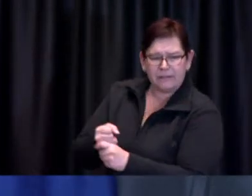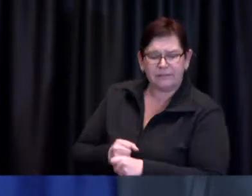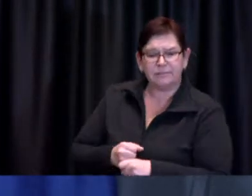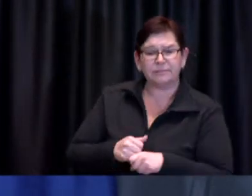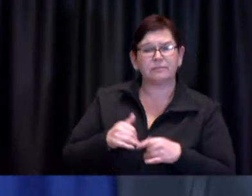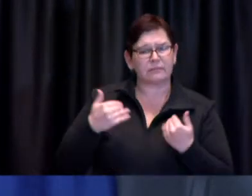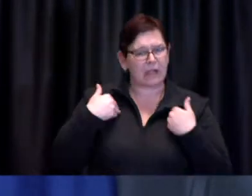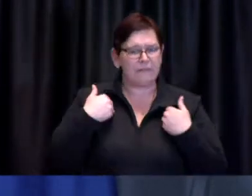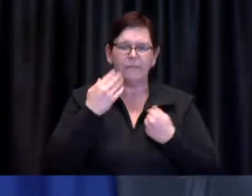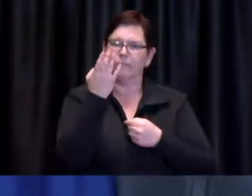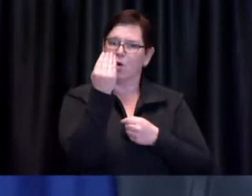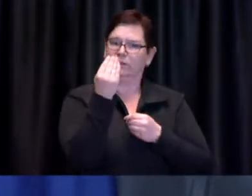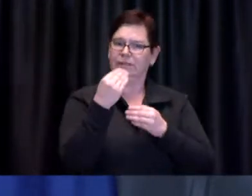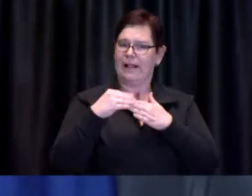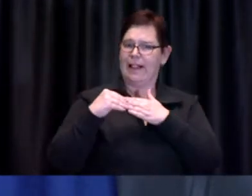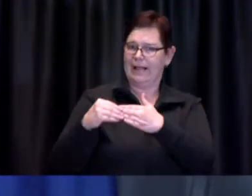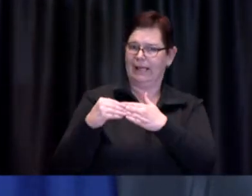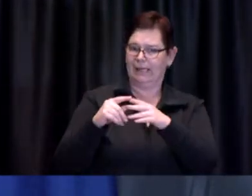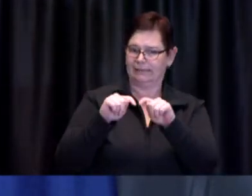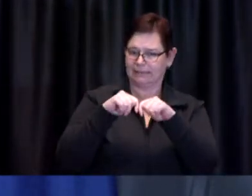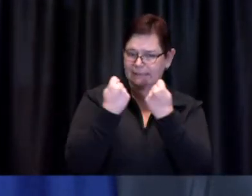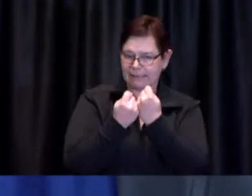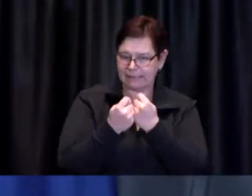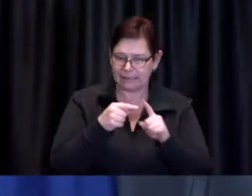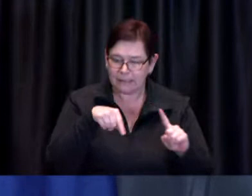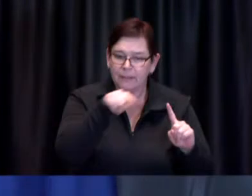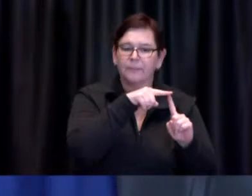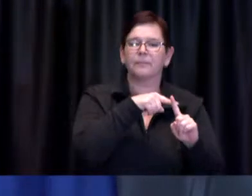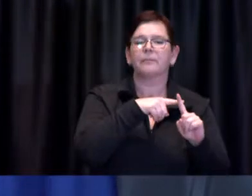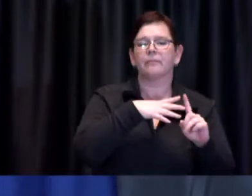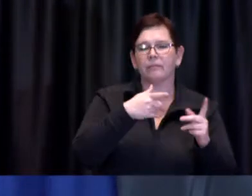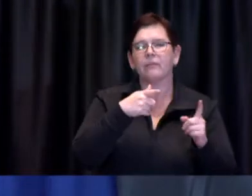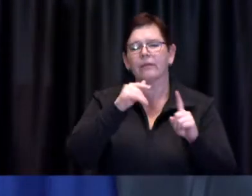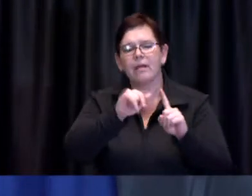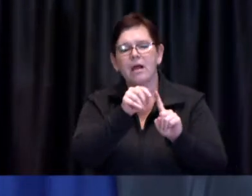and 10 or more community agencies that serve in all areas of the city.